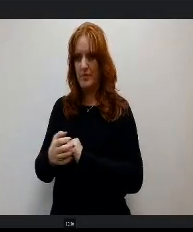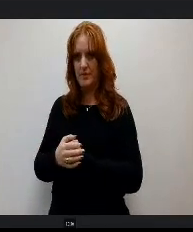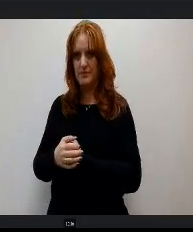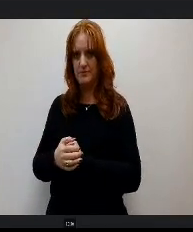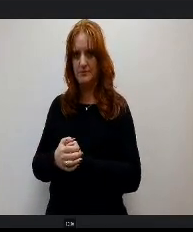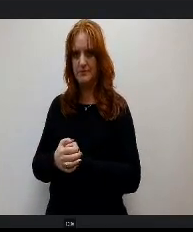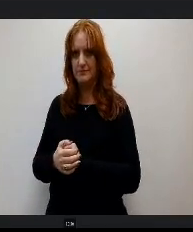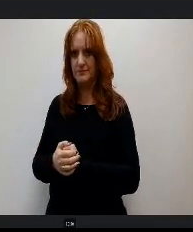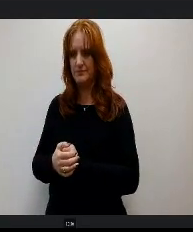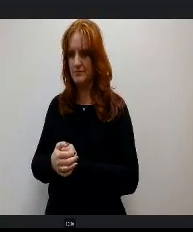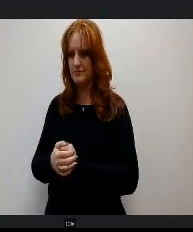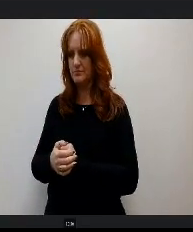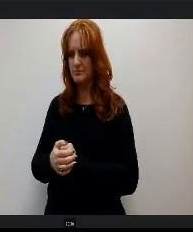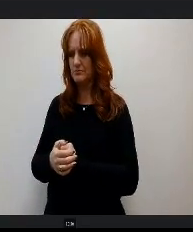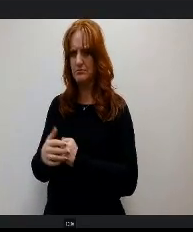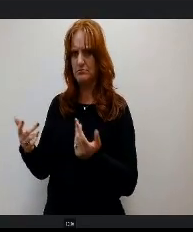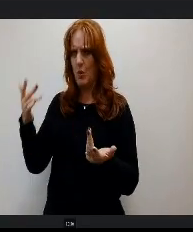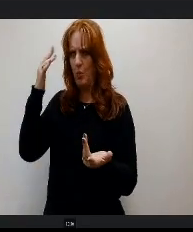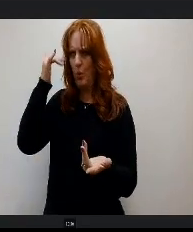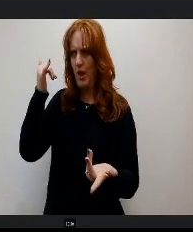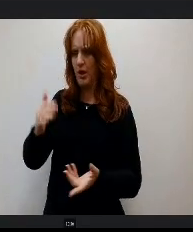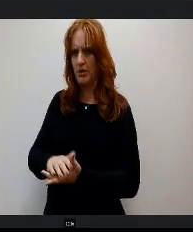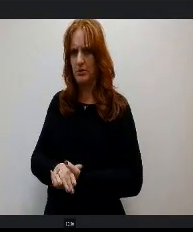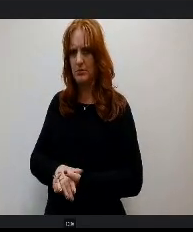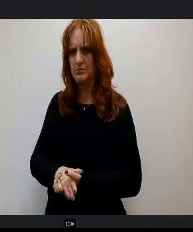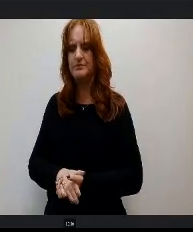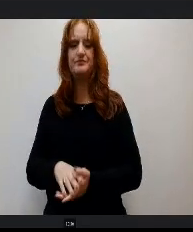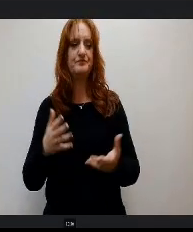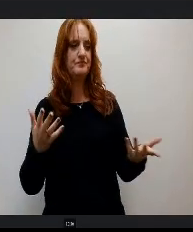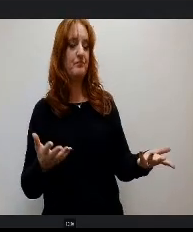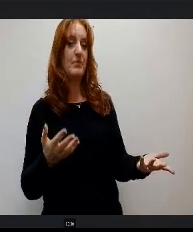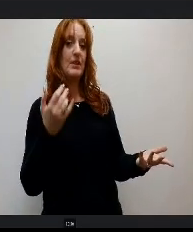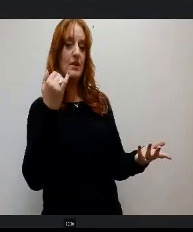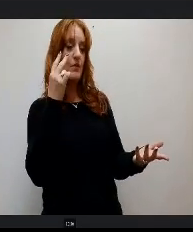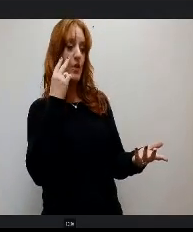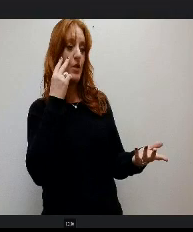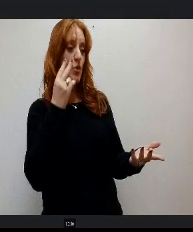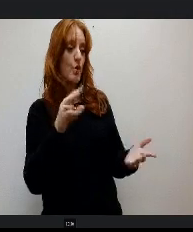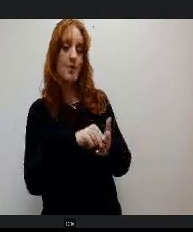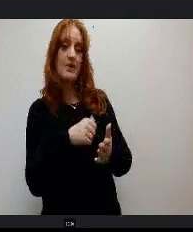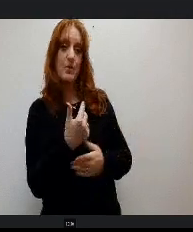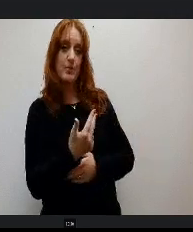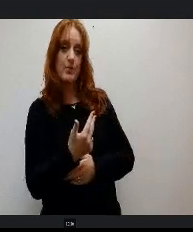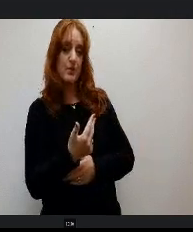equipment. You know why? So if you take a look on s small up there, I was going OK.